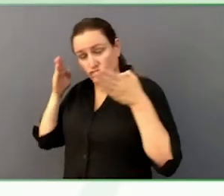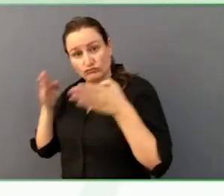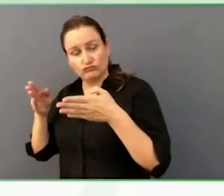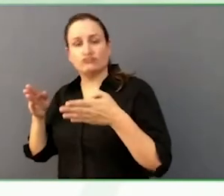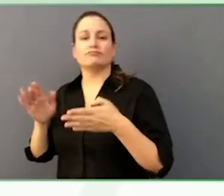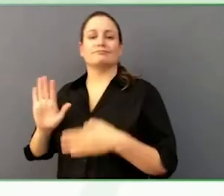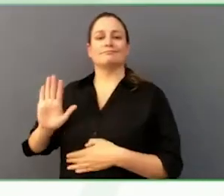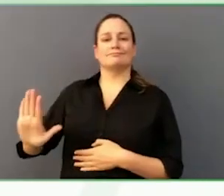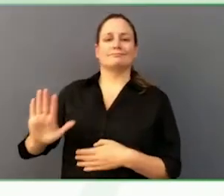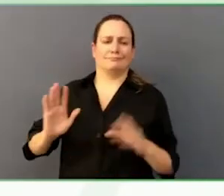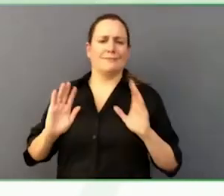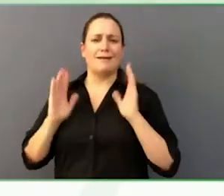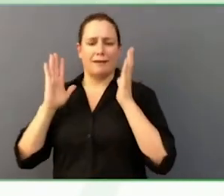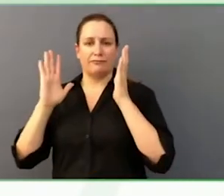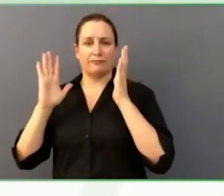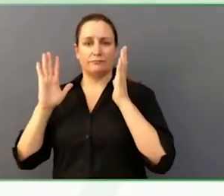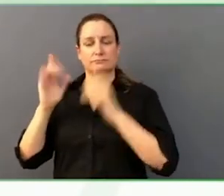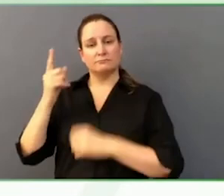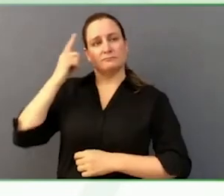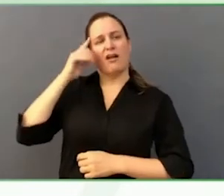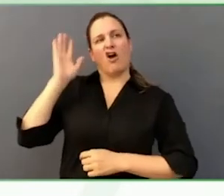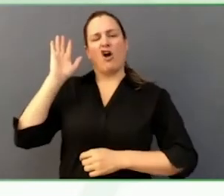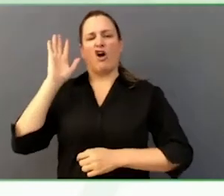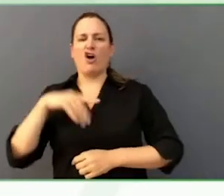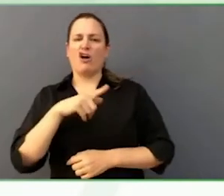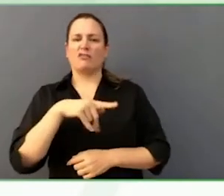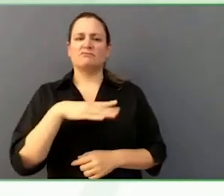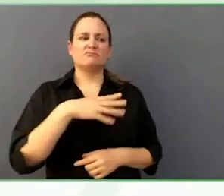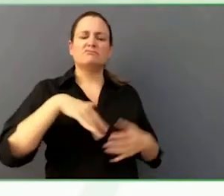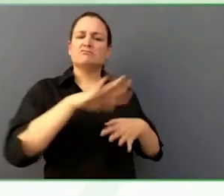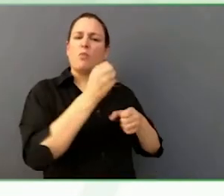is abundantly clear when the staff go into his home.